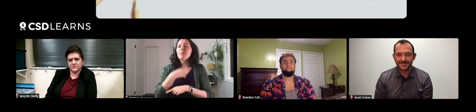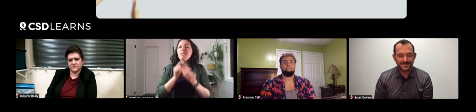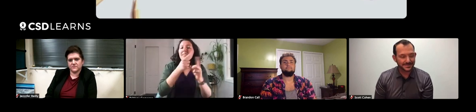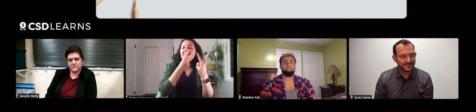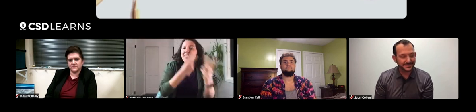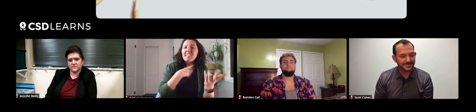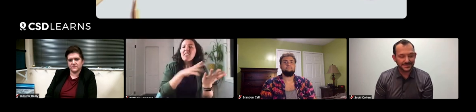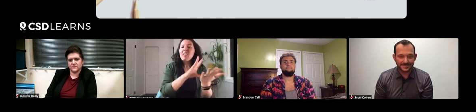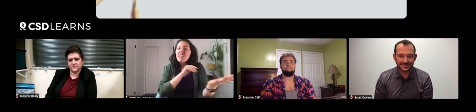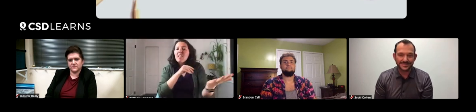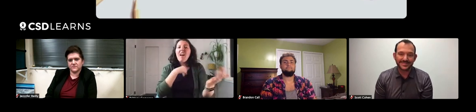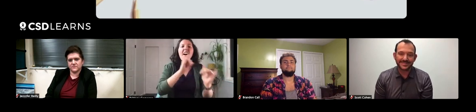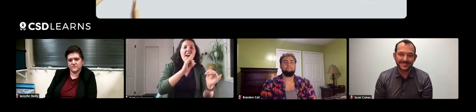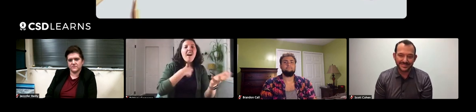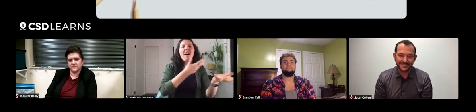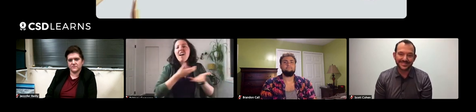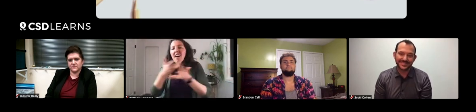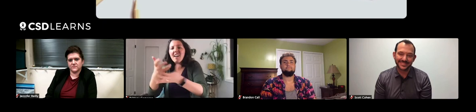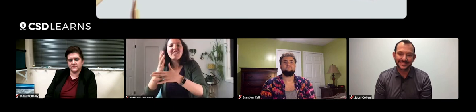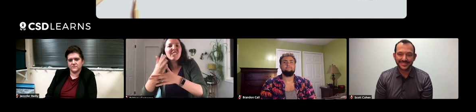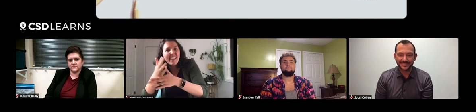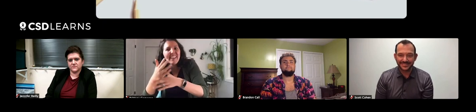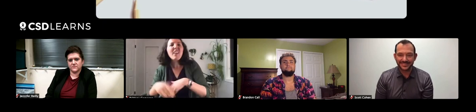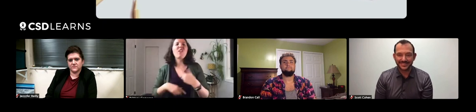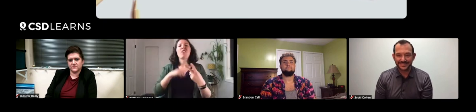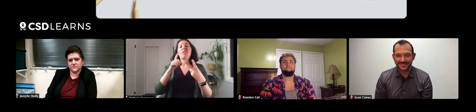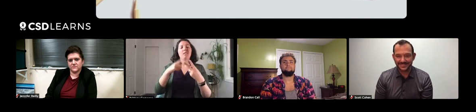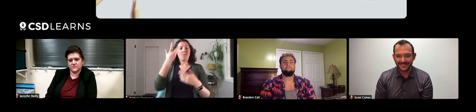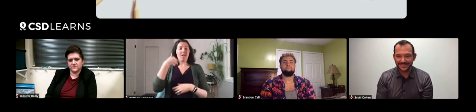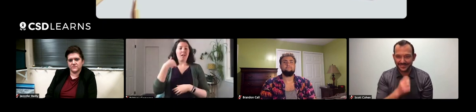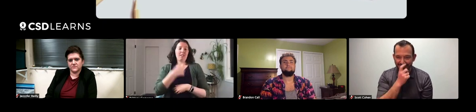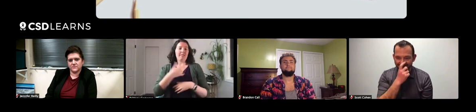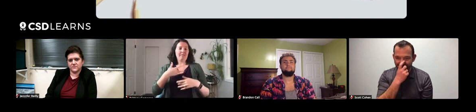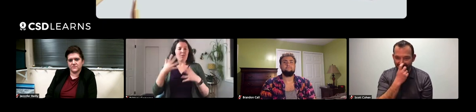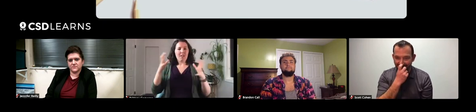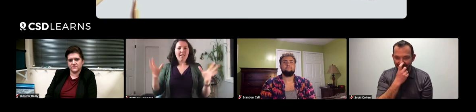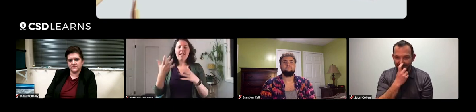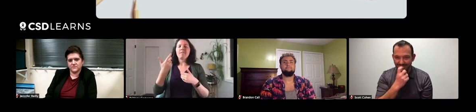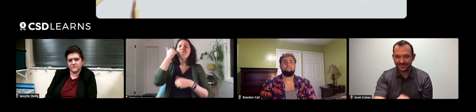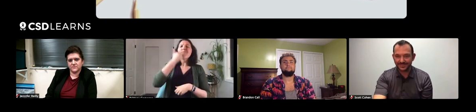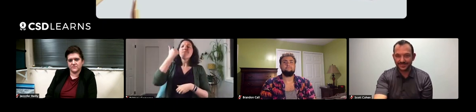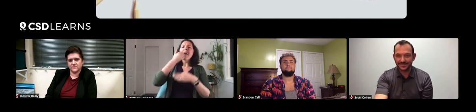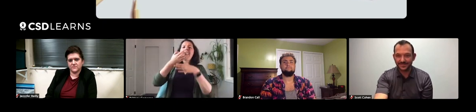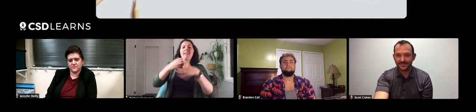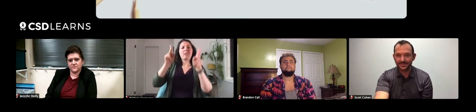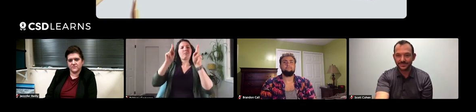in terms of growing plants that I've learned from and then shared. On a daily basis,